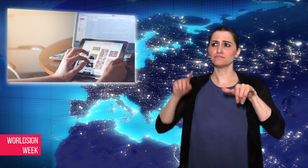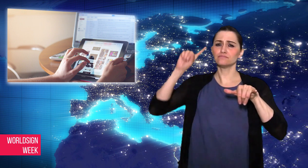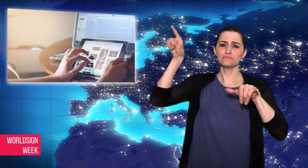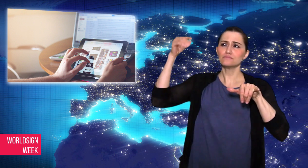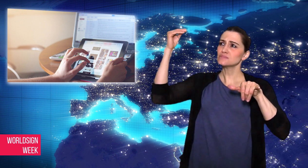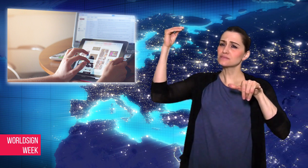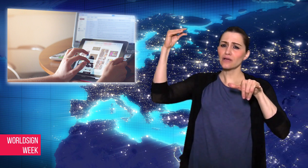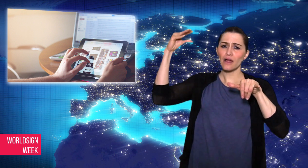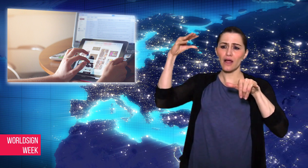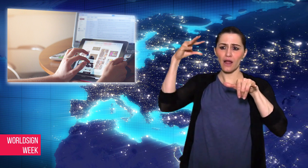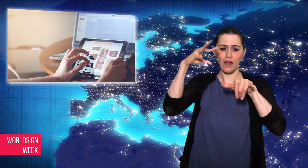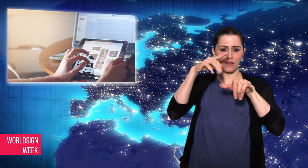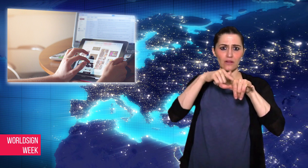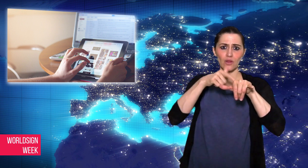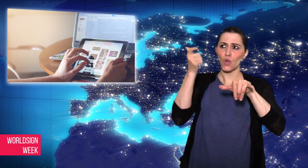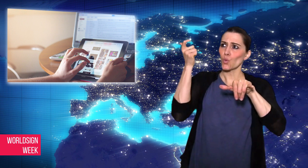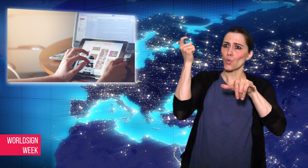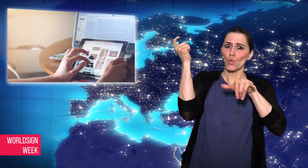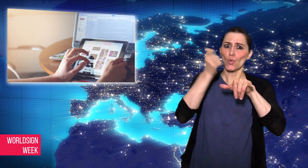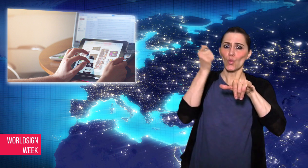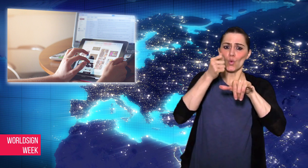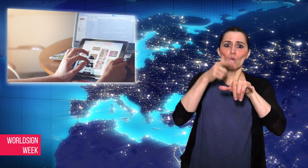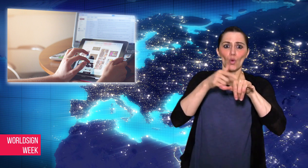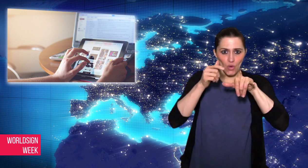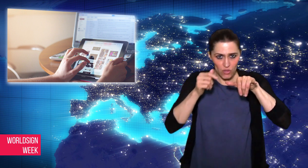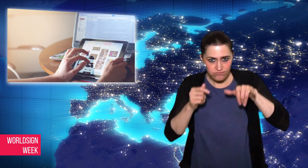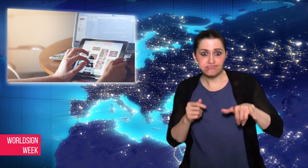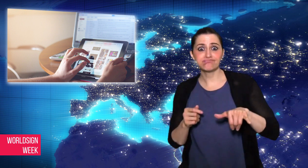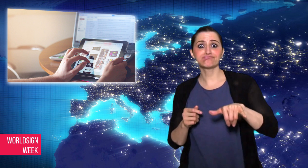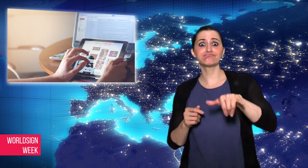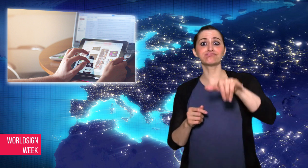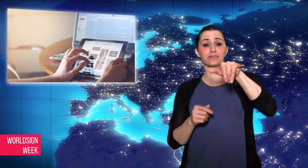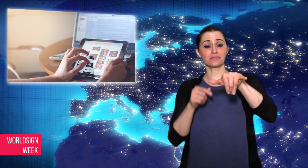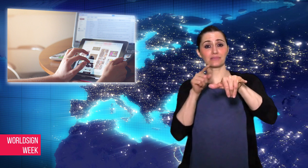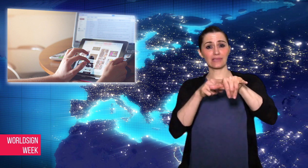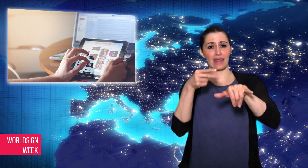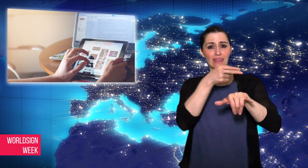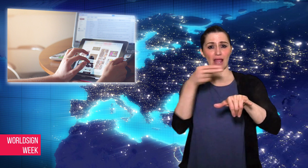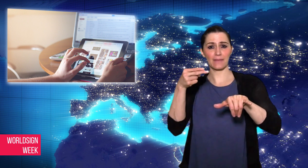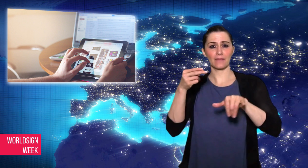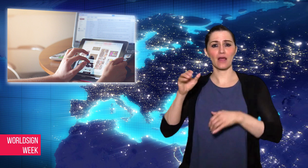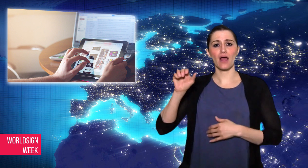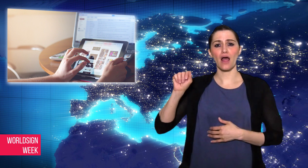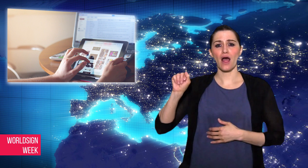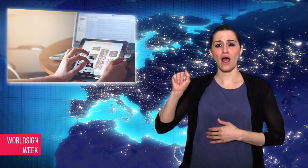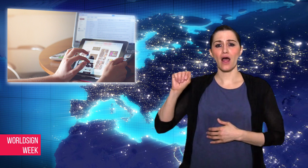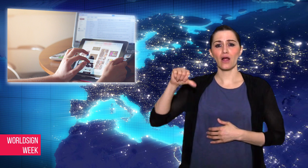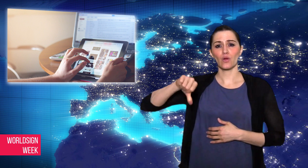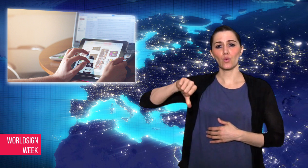Aquila and backed by Facebook, could